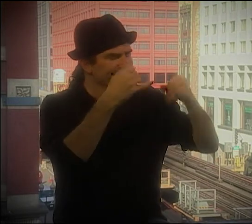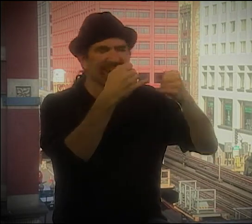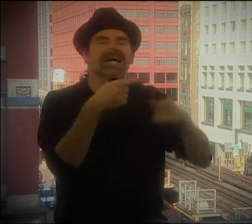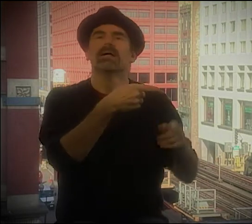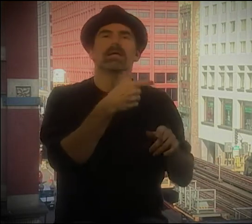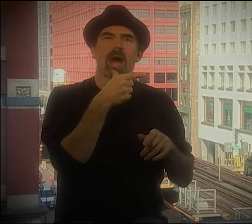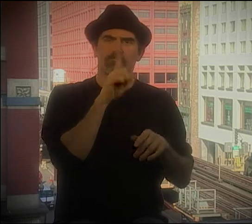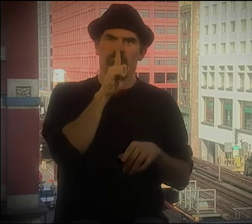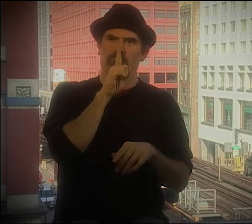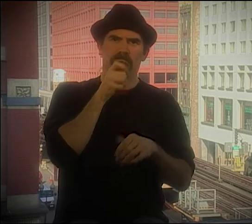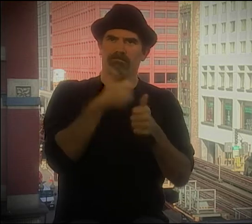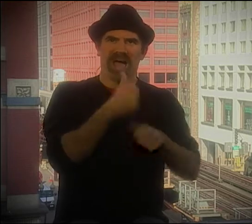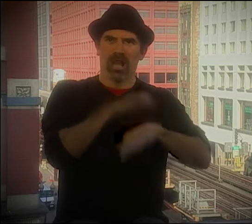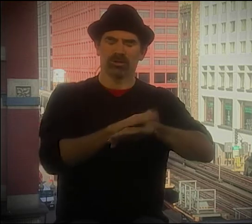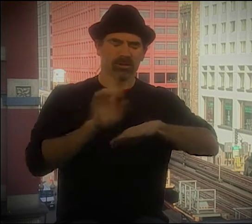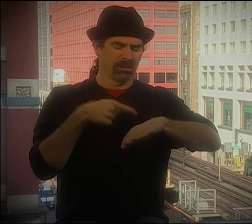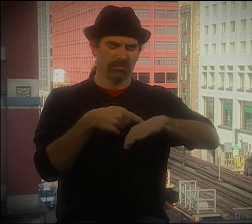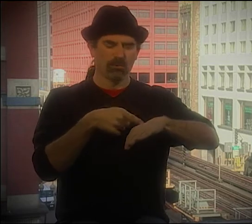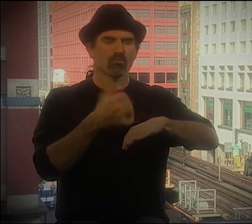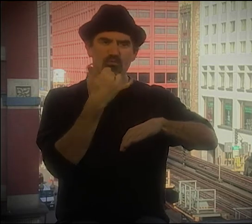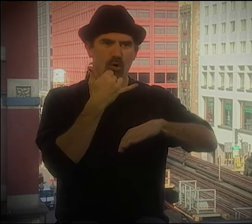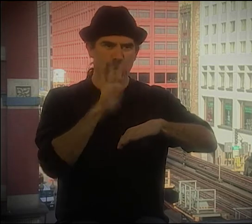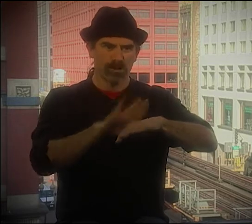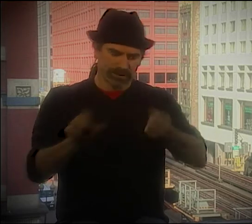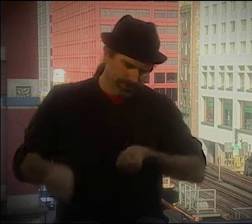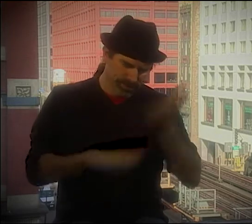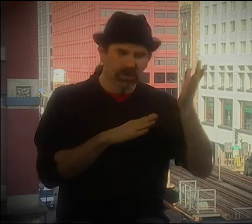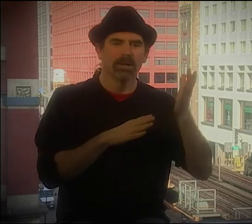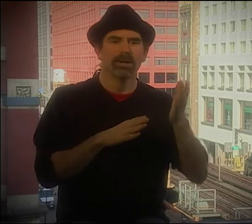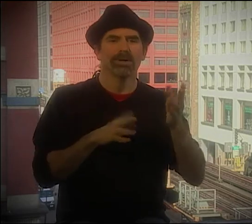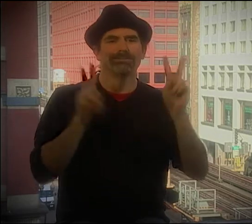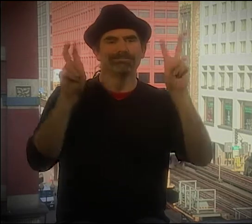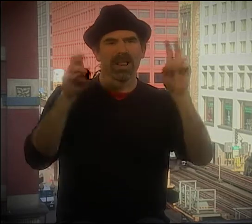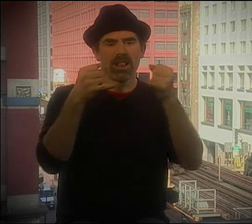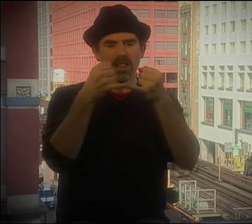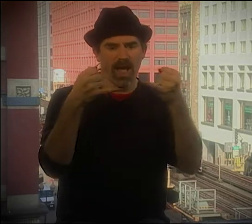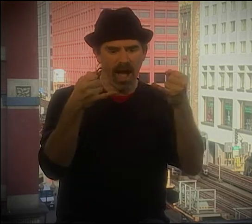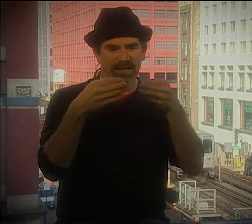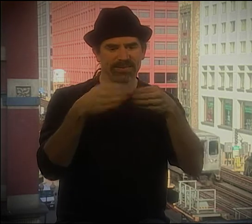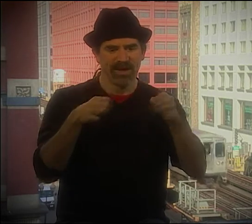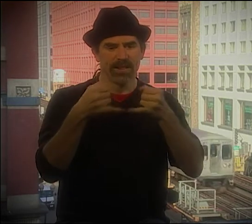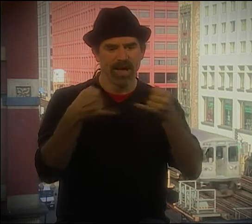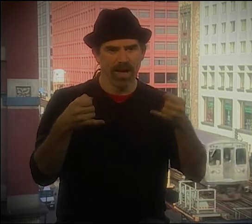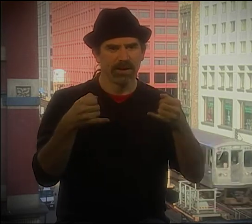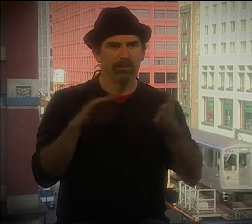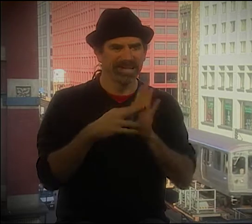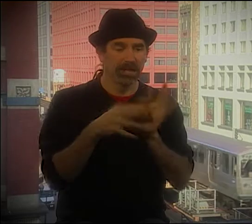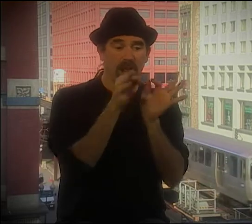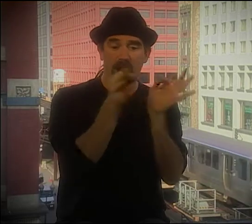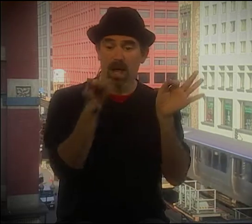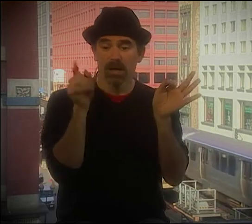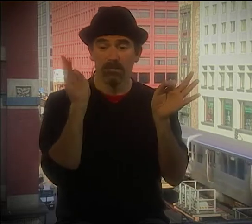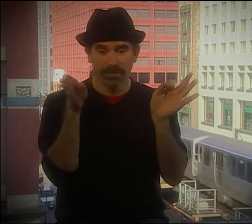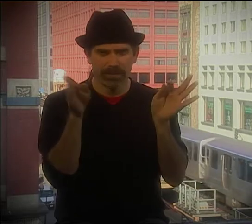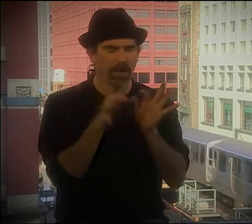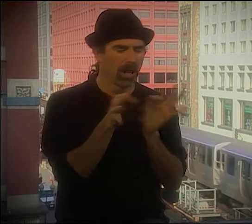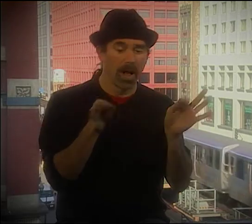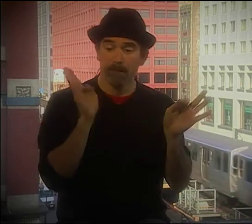AND PIECES AND STILL FOLLOWING THE TRADITIONAL LINES, BUT THEY WEREN'T COMPLETELY ENGLISH.